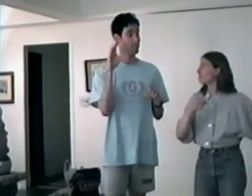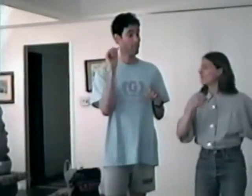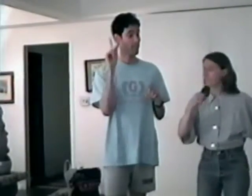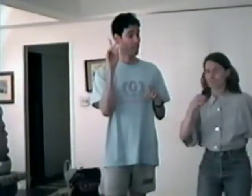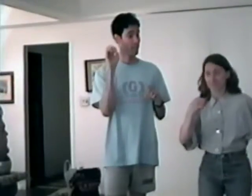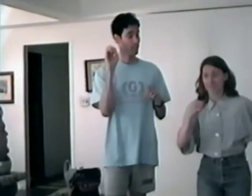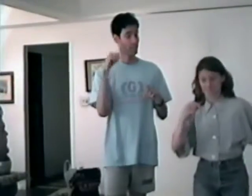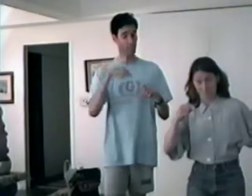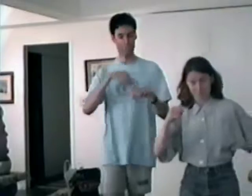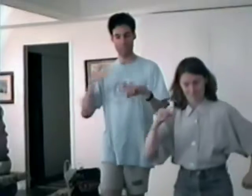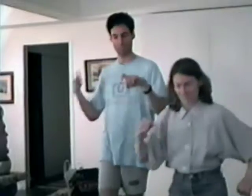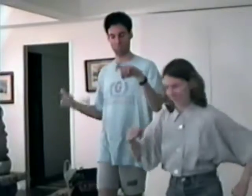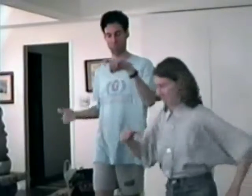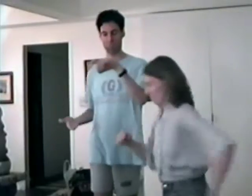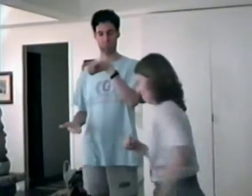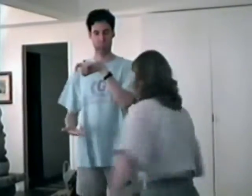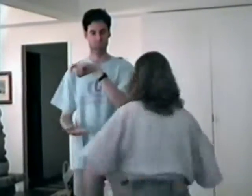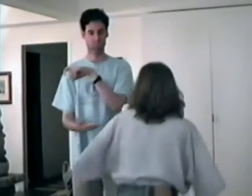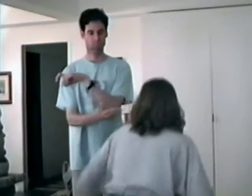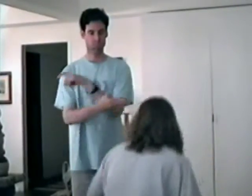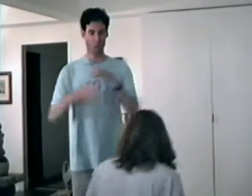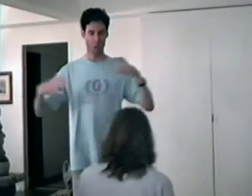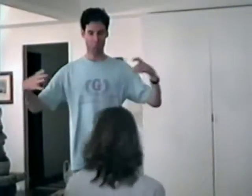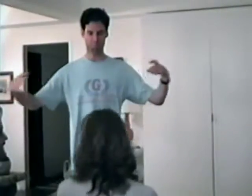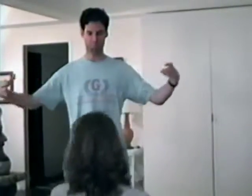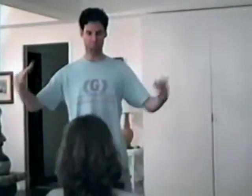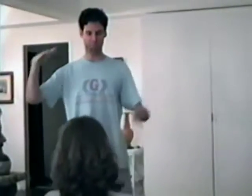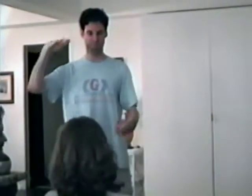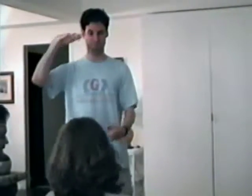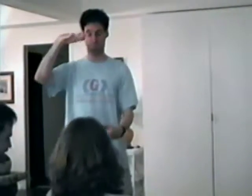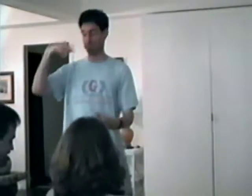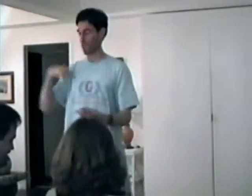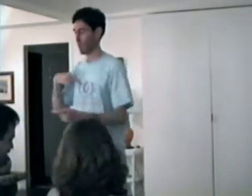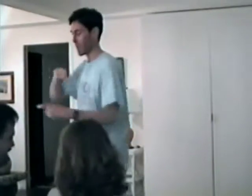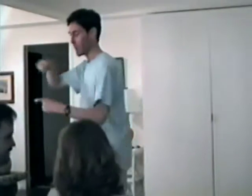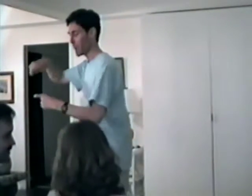To cook a cake quite large and fill each layer in between